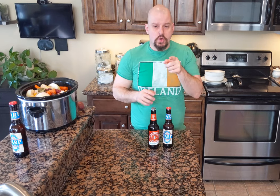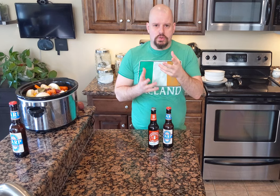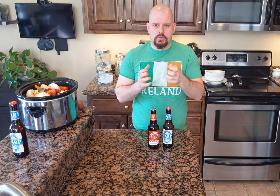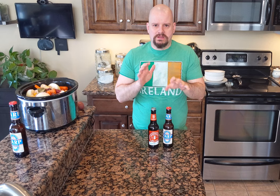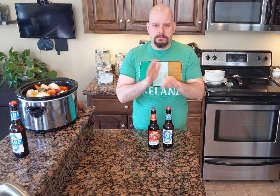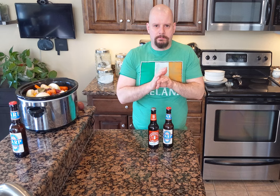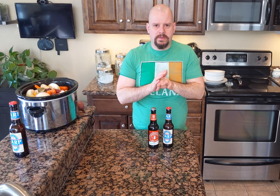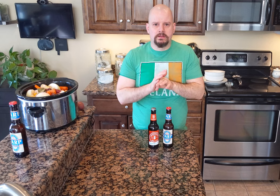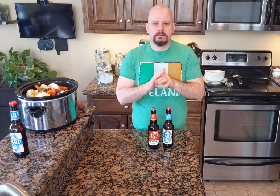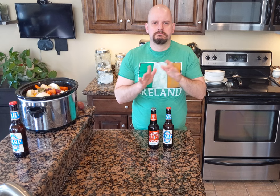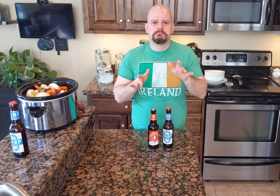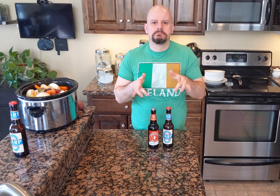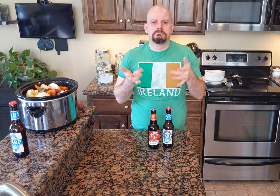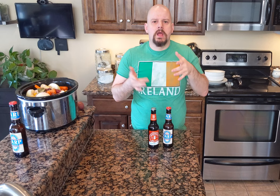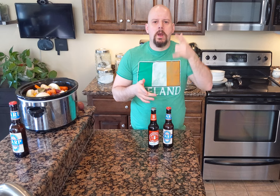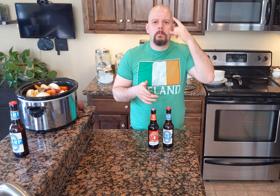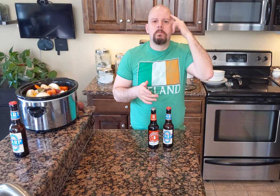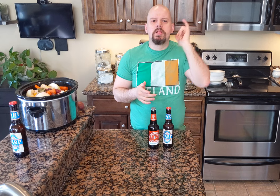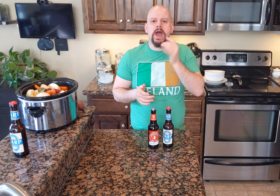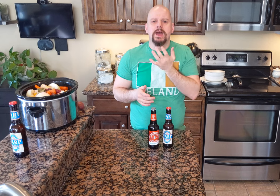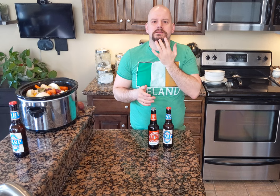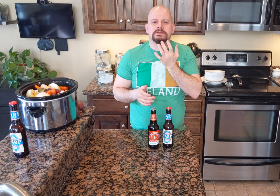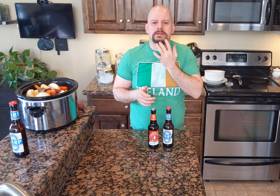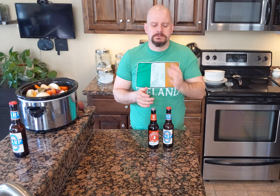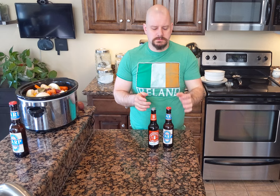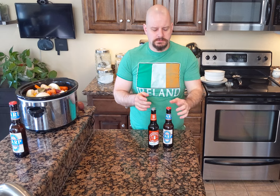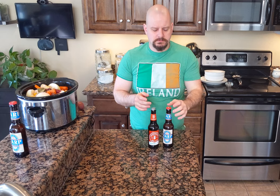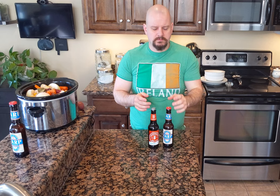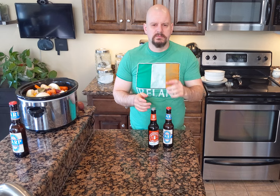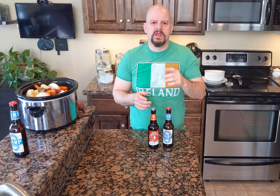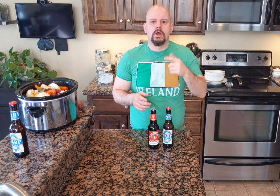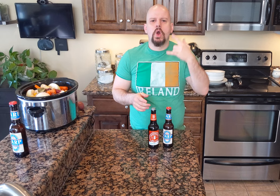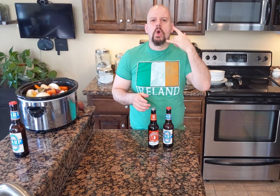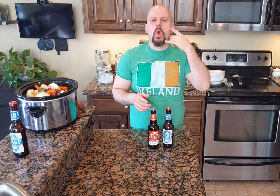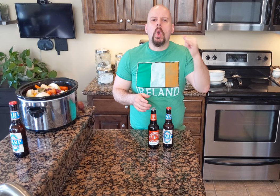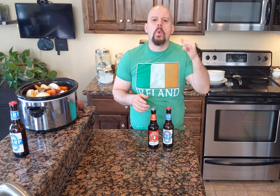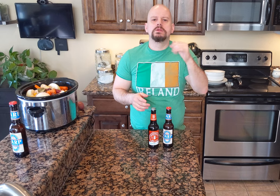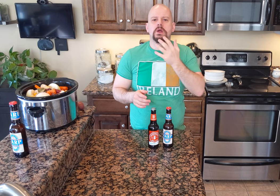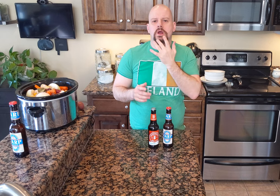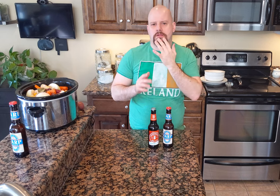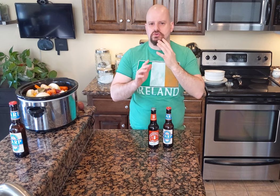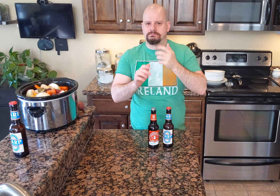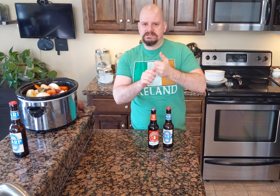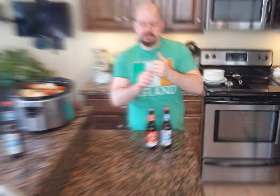You would want a light and blonde taste, its colour is gold.